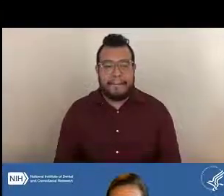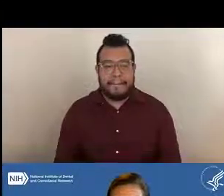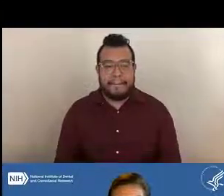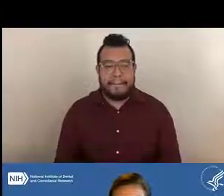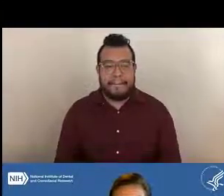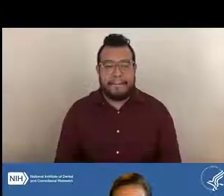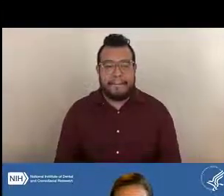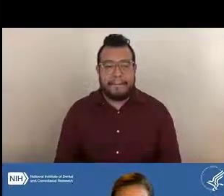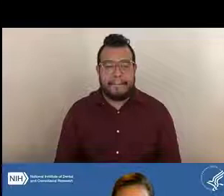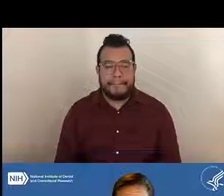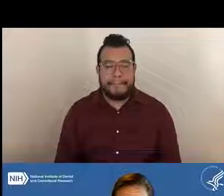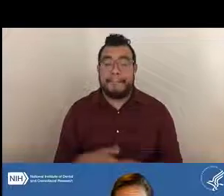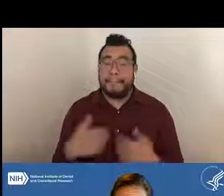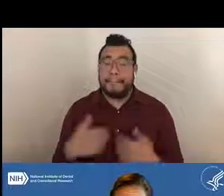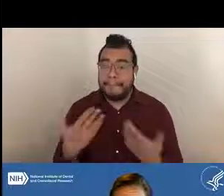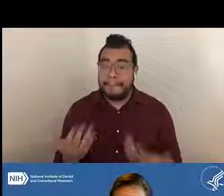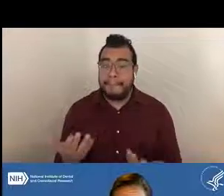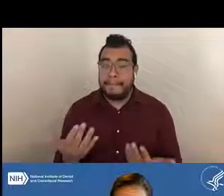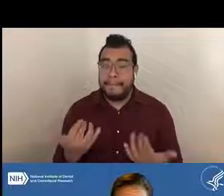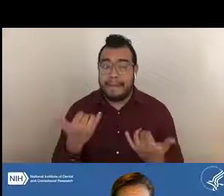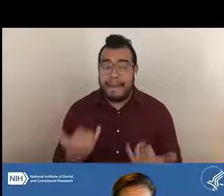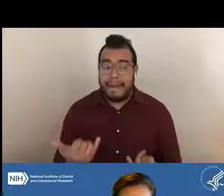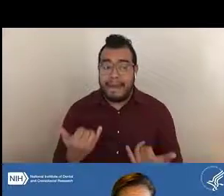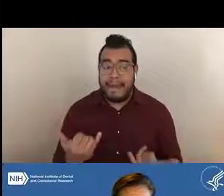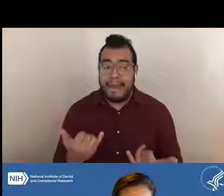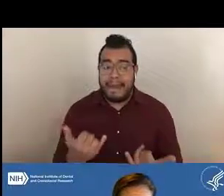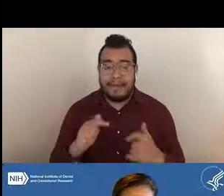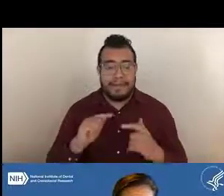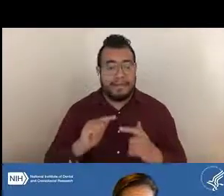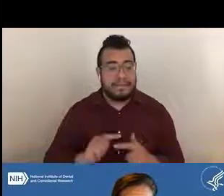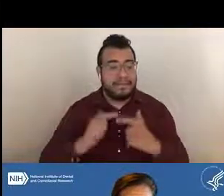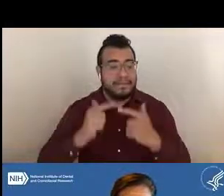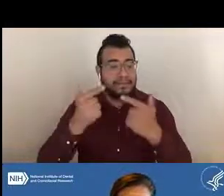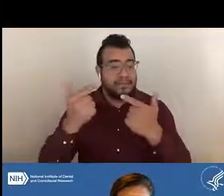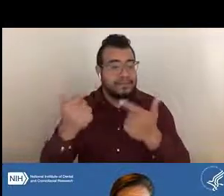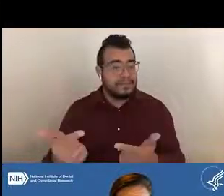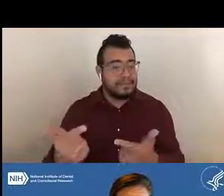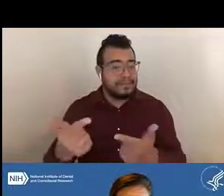So now I'm going to pass the baton over to Susan,